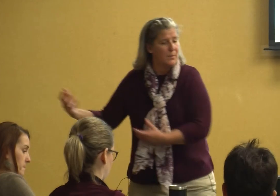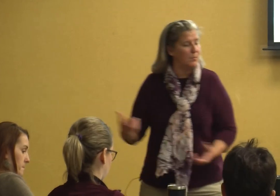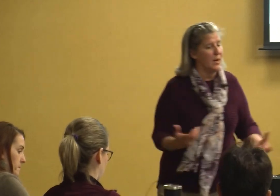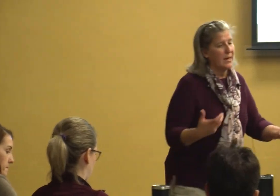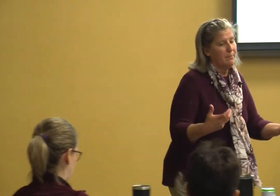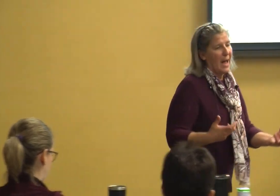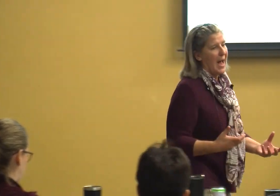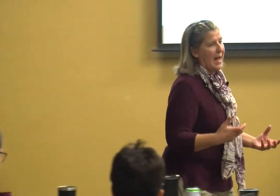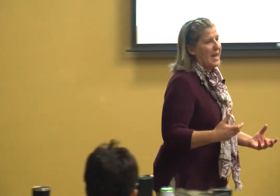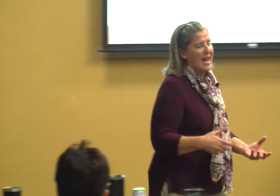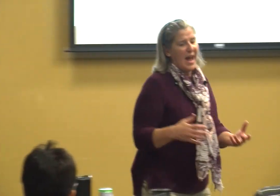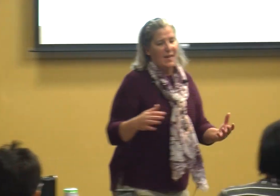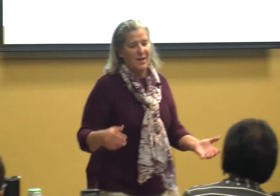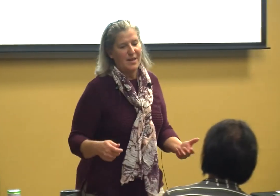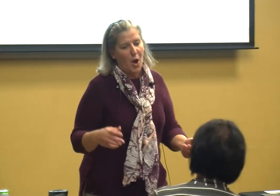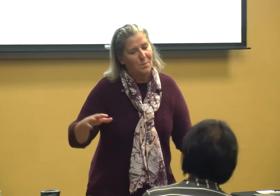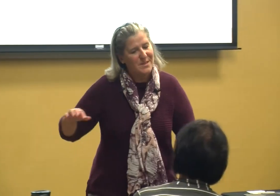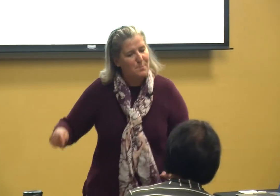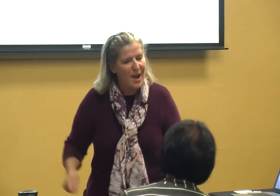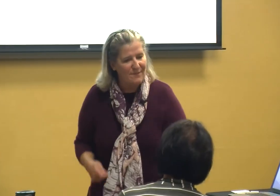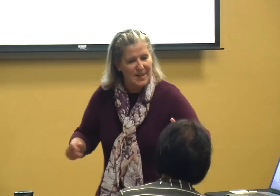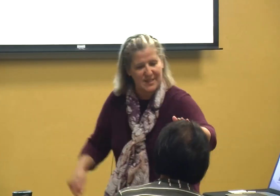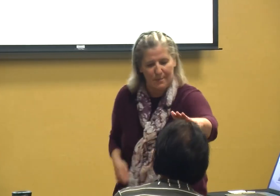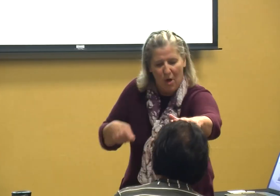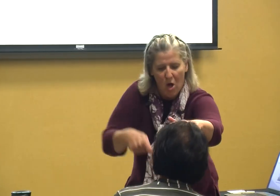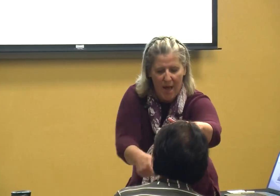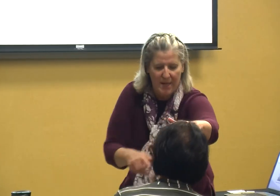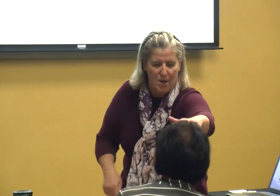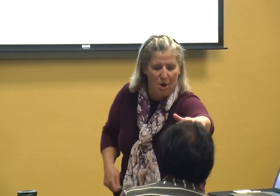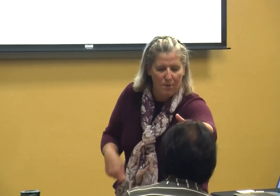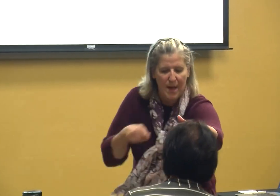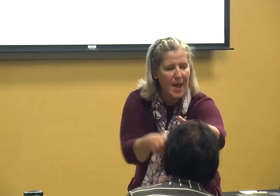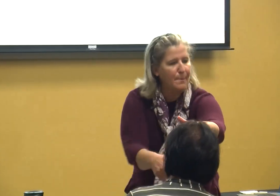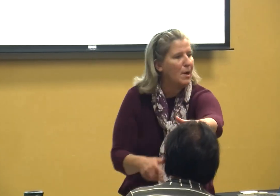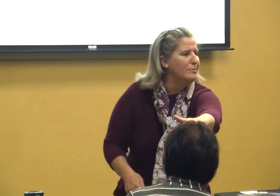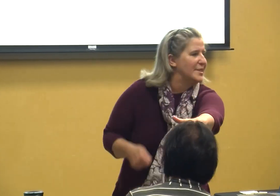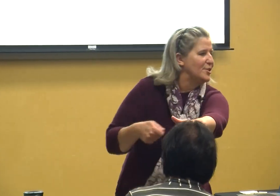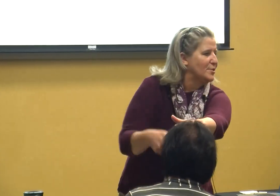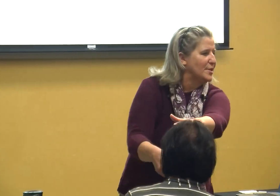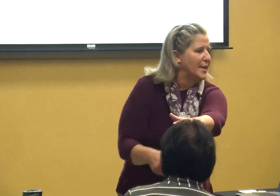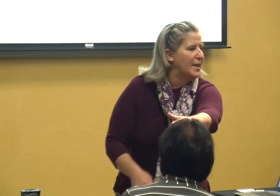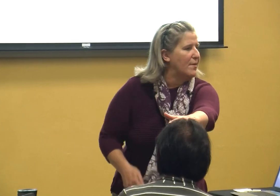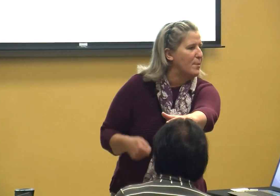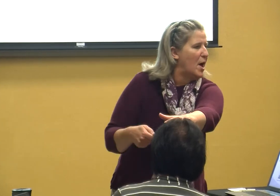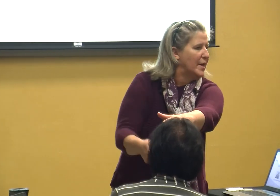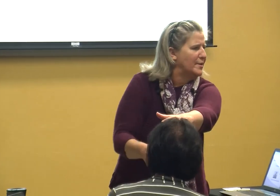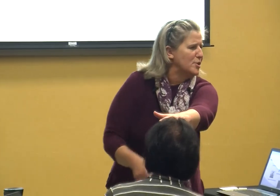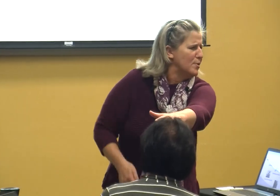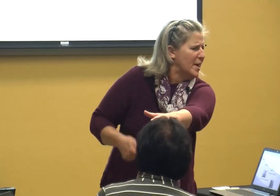we bring them back and then it's breakfast come on hurry up oh did you get everybody did you get